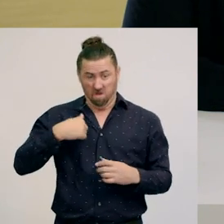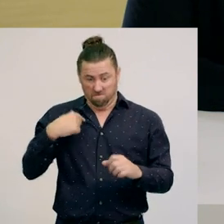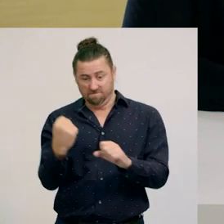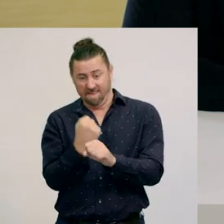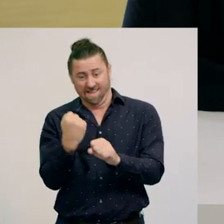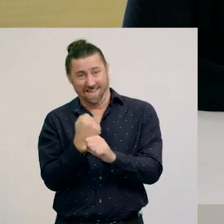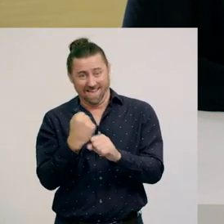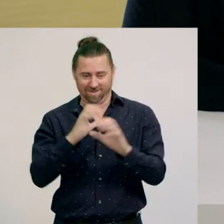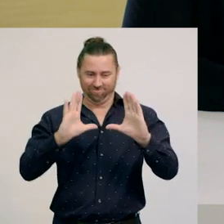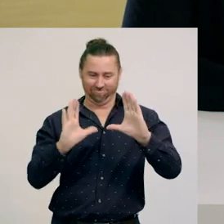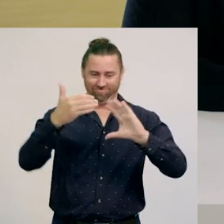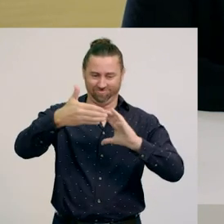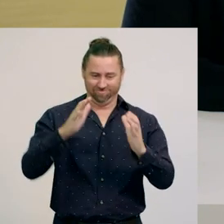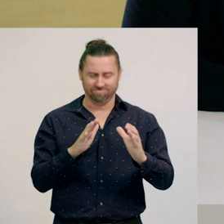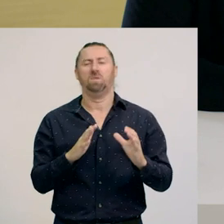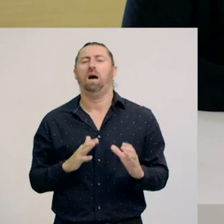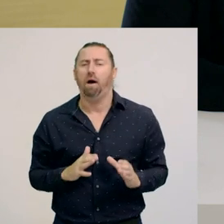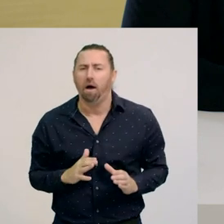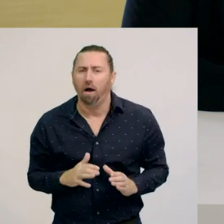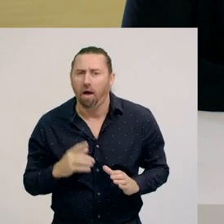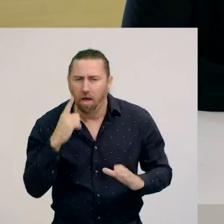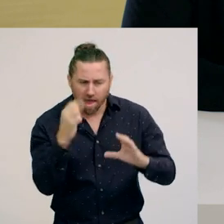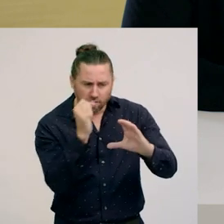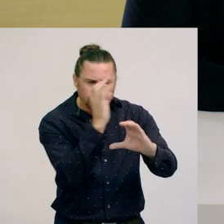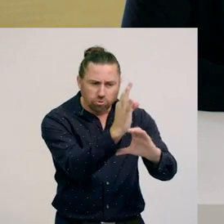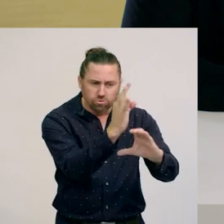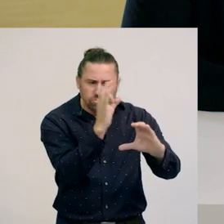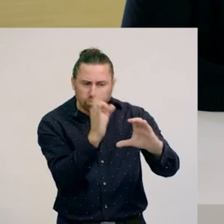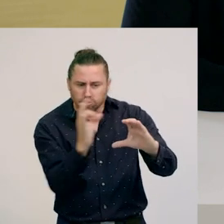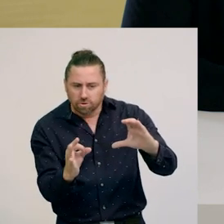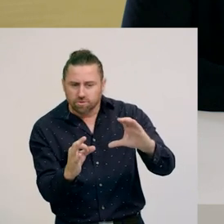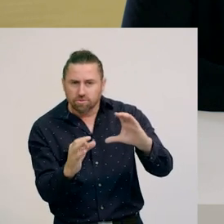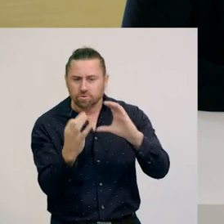On each side of the dice are dots, instead of numerals.